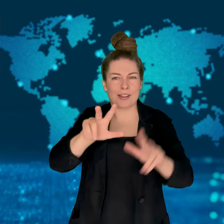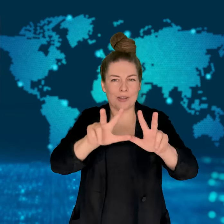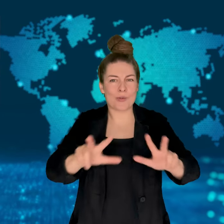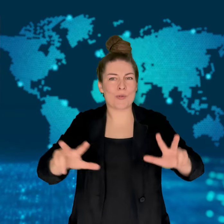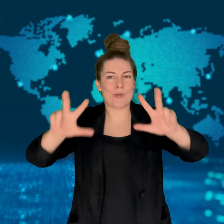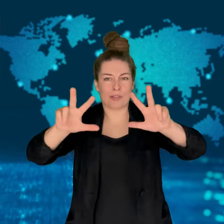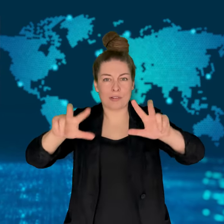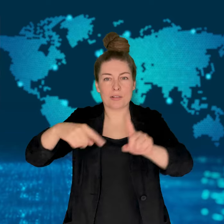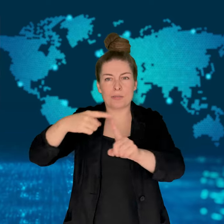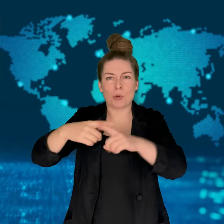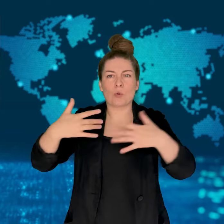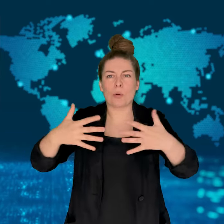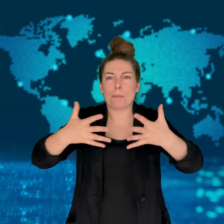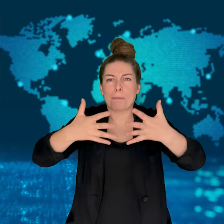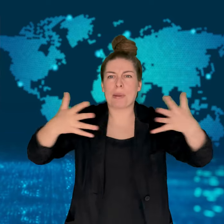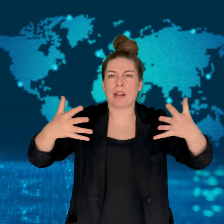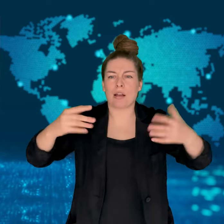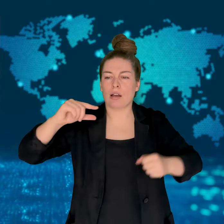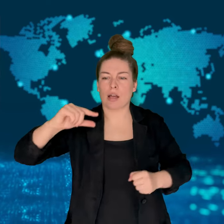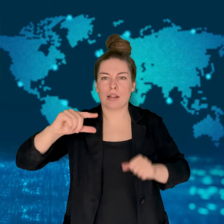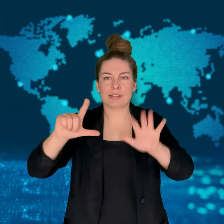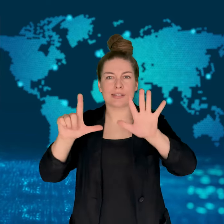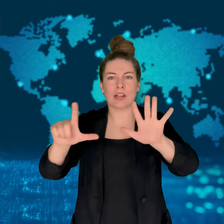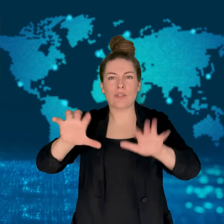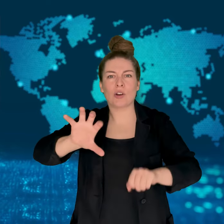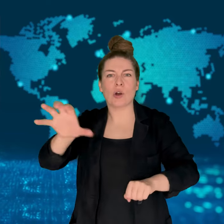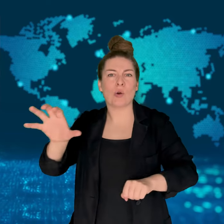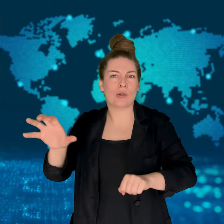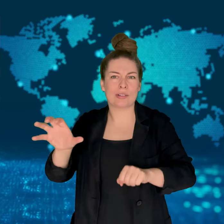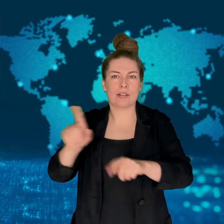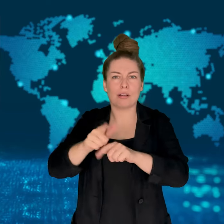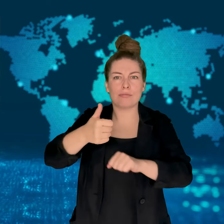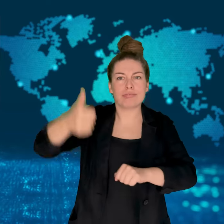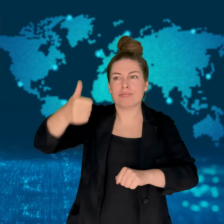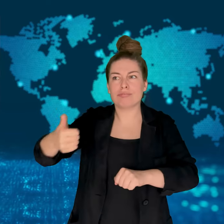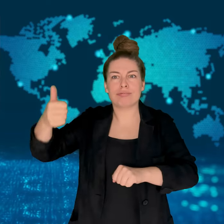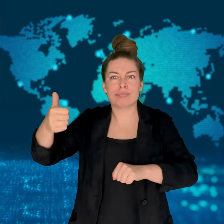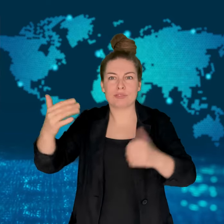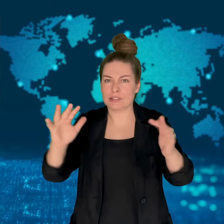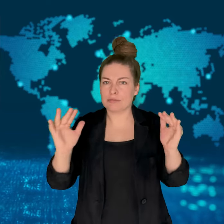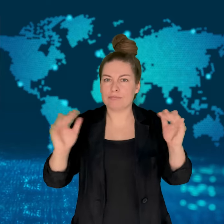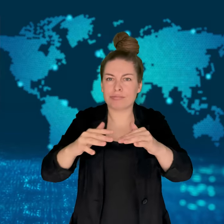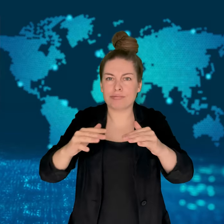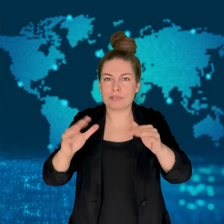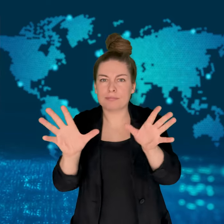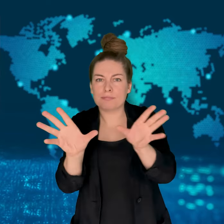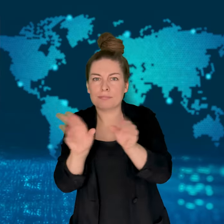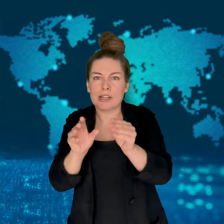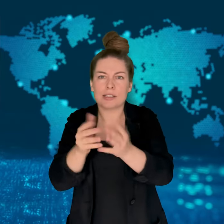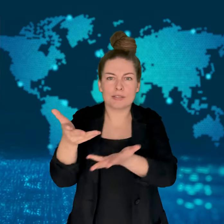The UN as well as the leaders of the G7 group of nations have met to